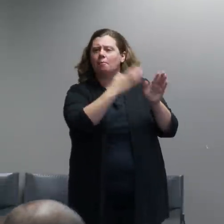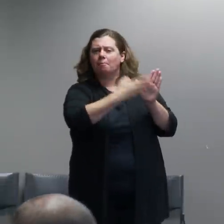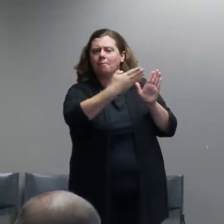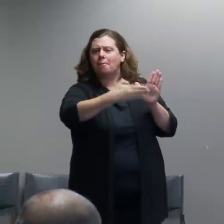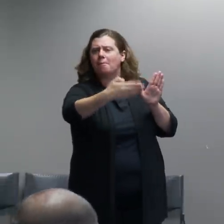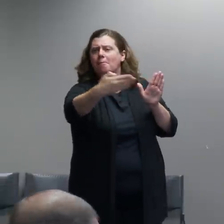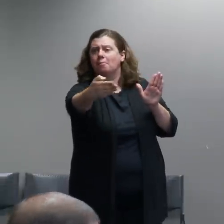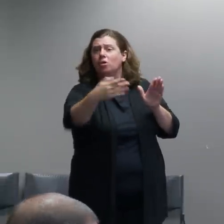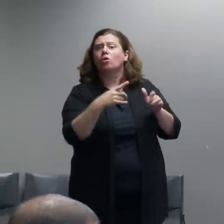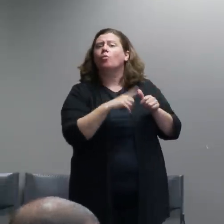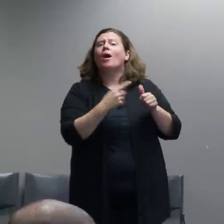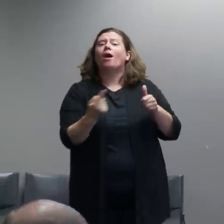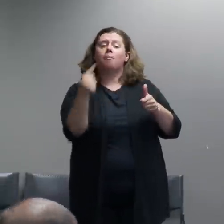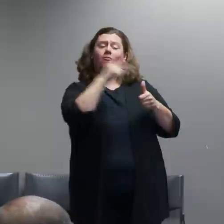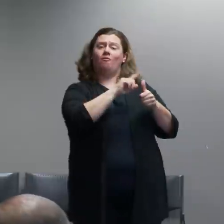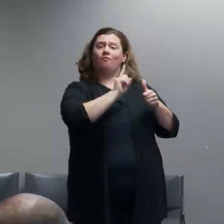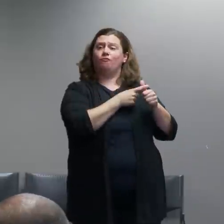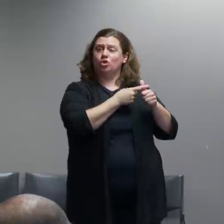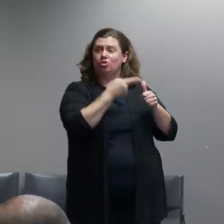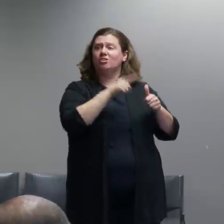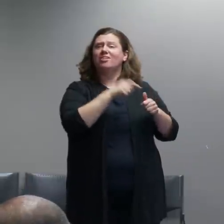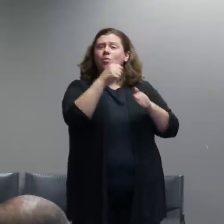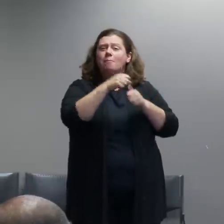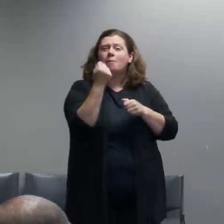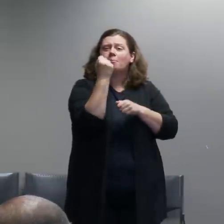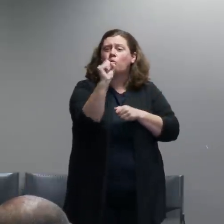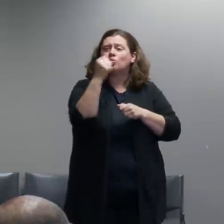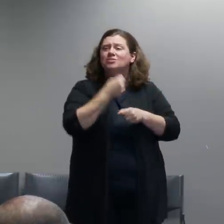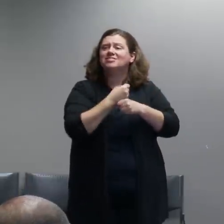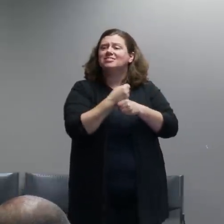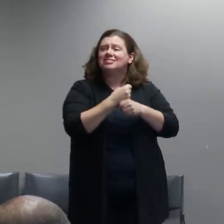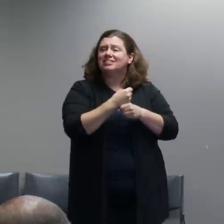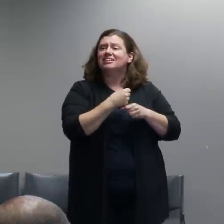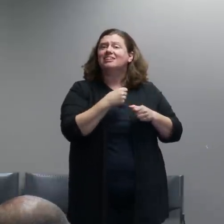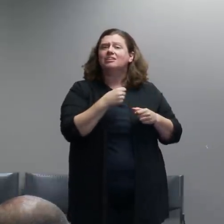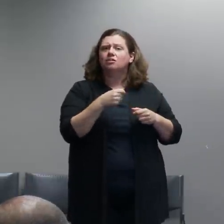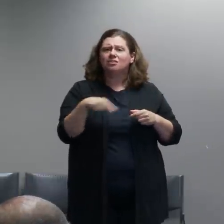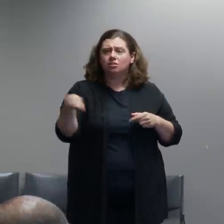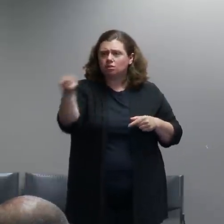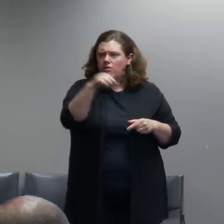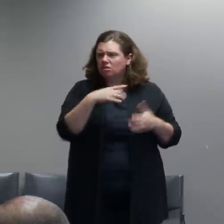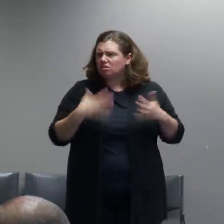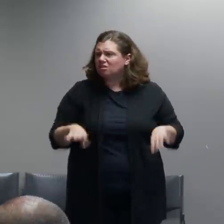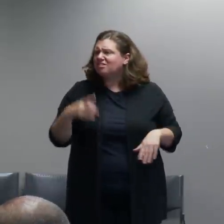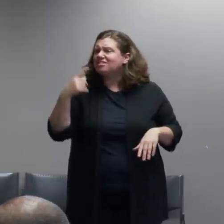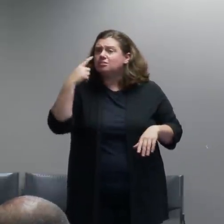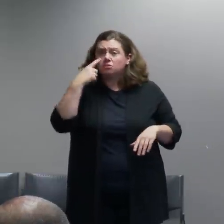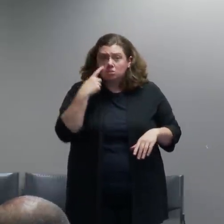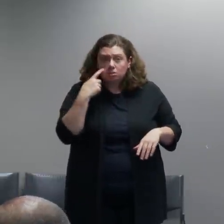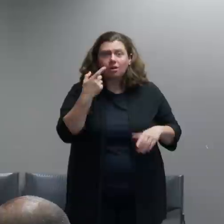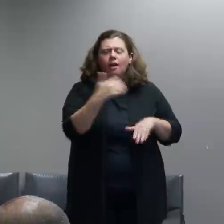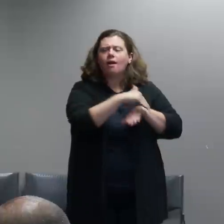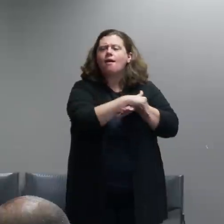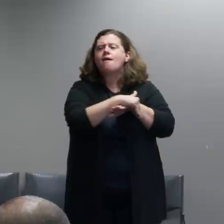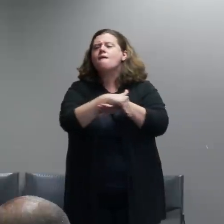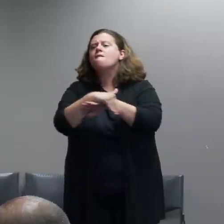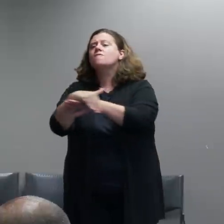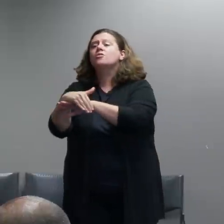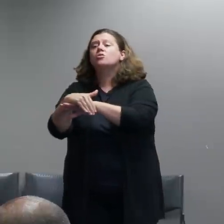just ask that we keep in mind that we've seen this kind of criminal activity pretty much every night since about May 28th and this all